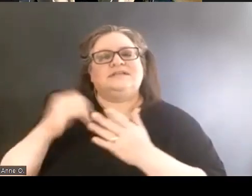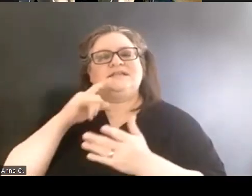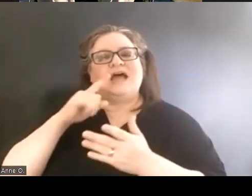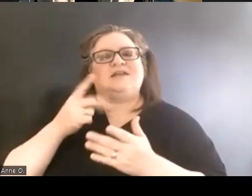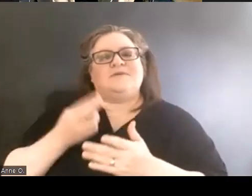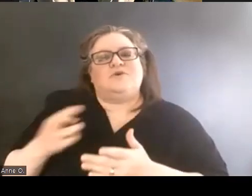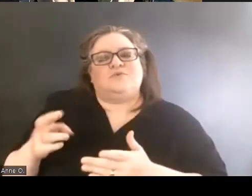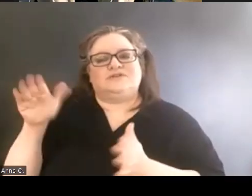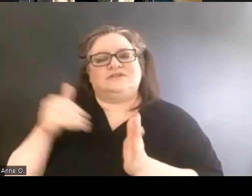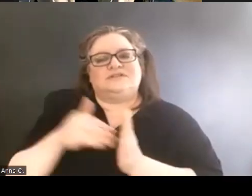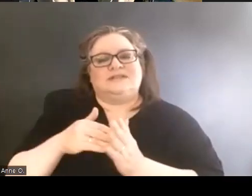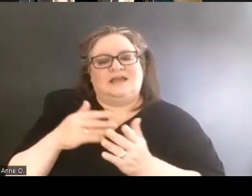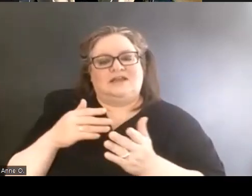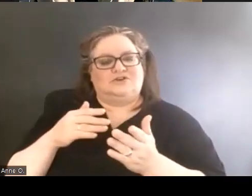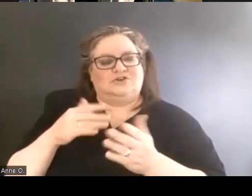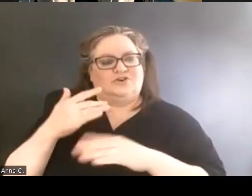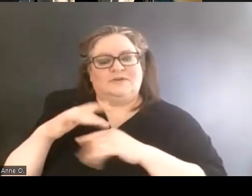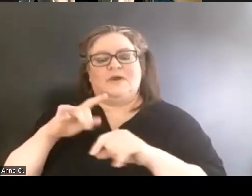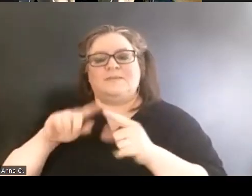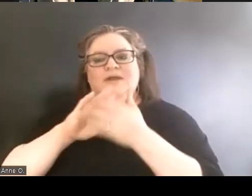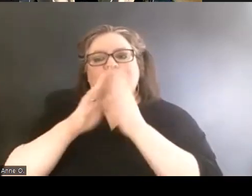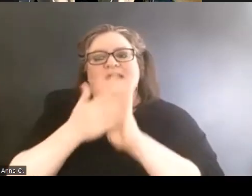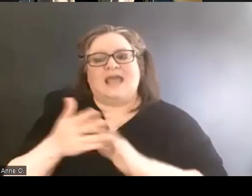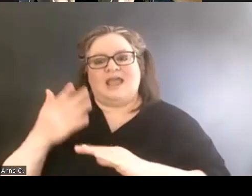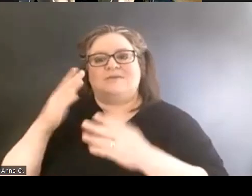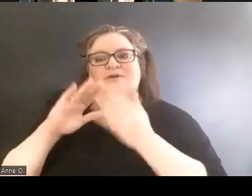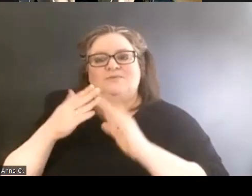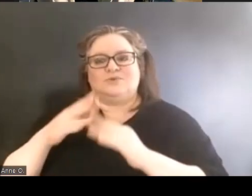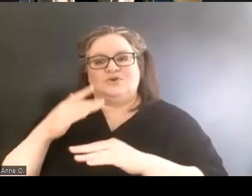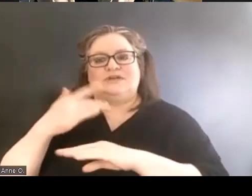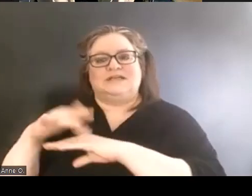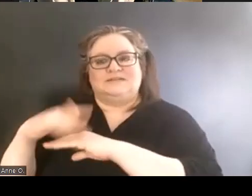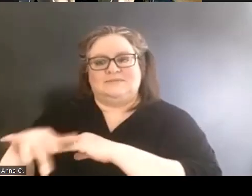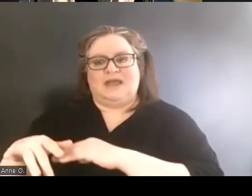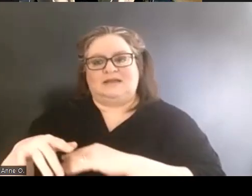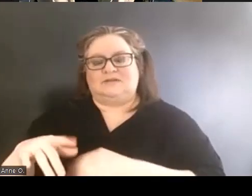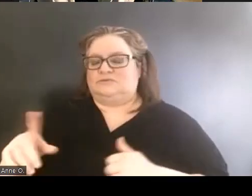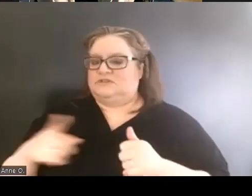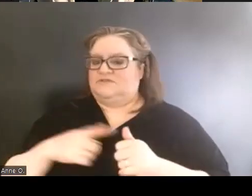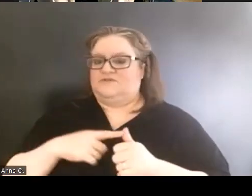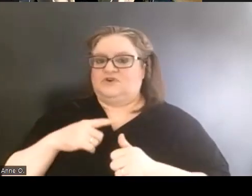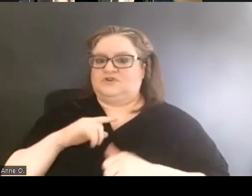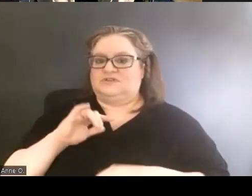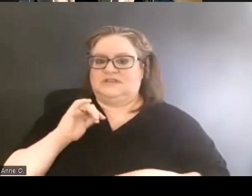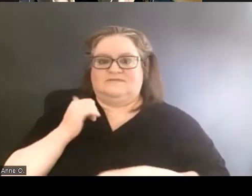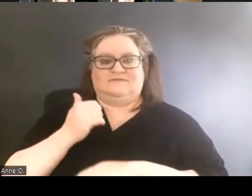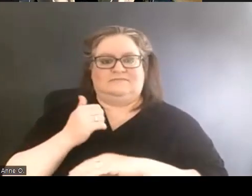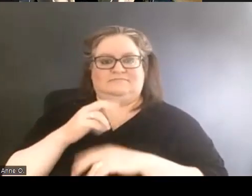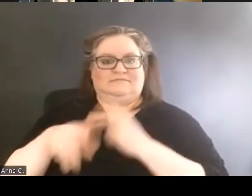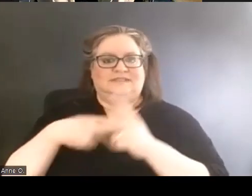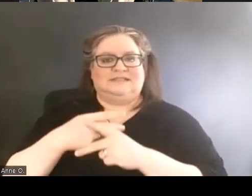but it became a community space. One of the first of its kind in a informal maker space